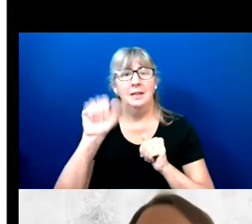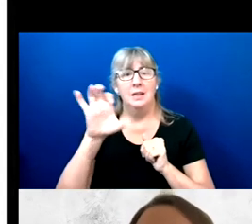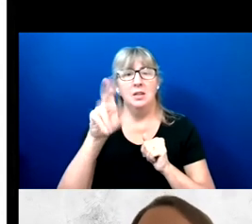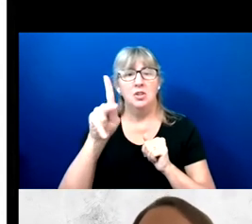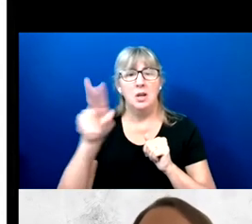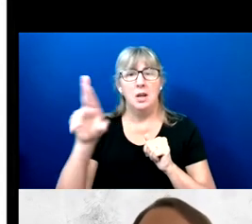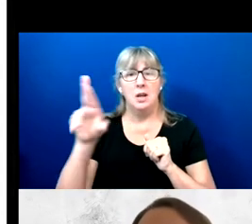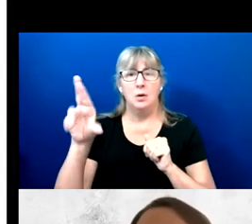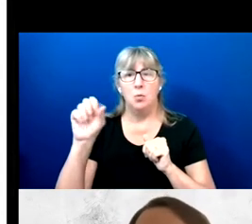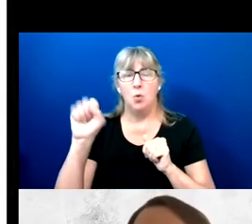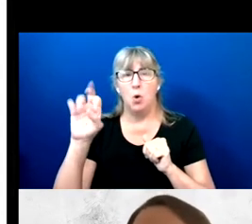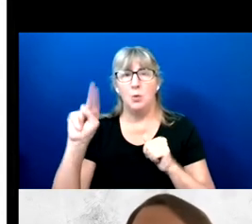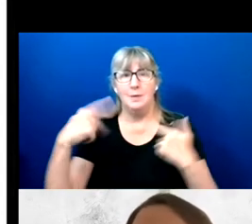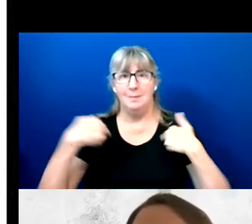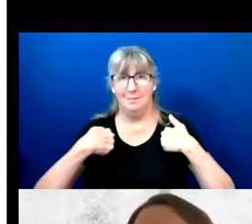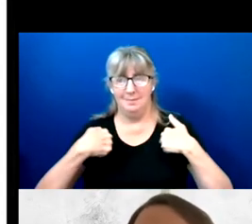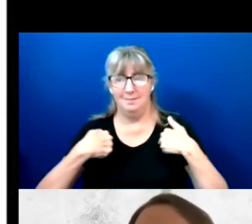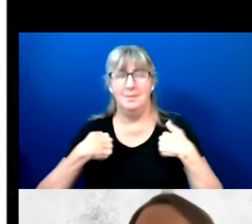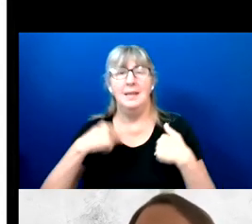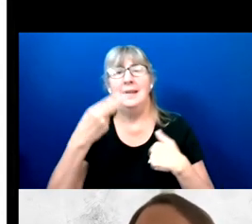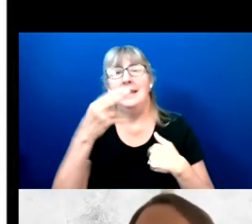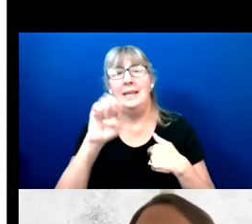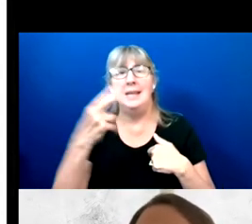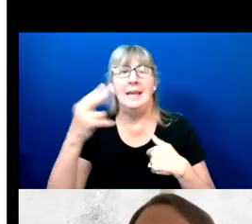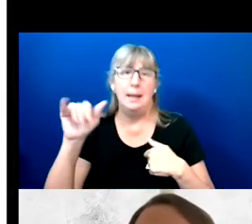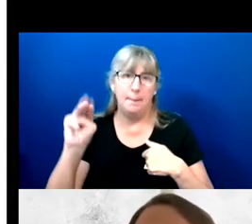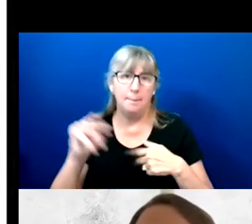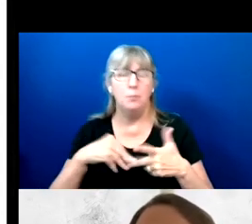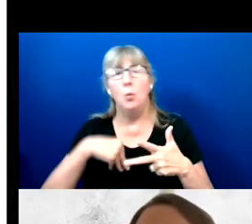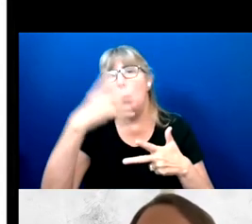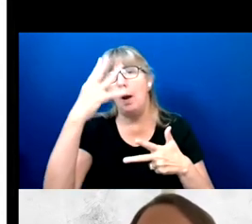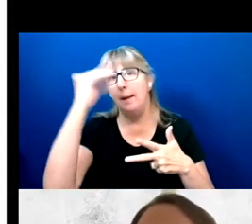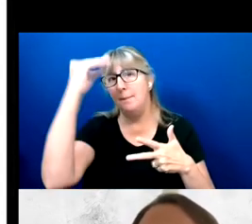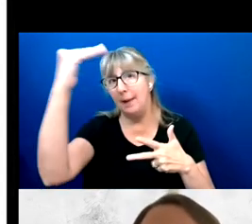I'm a White male with brown hair and beard.